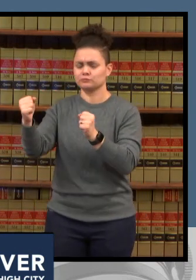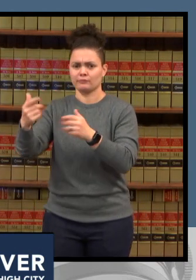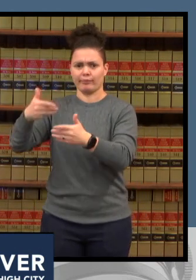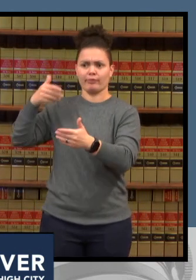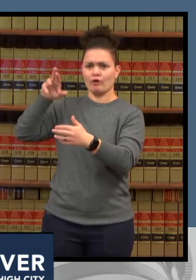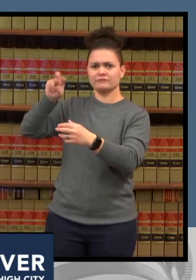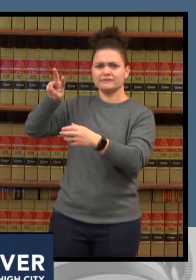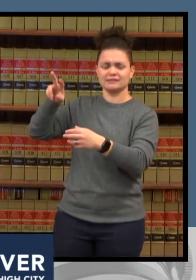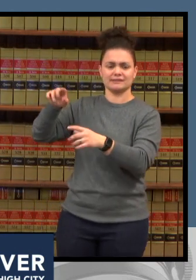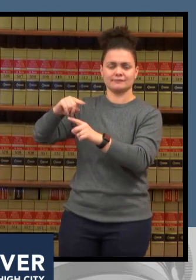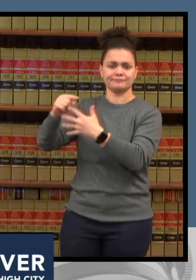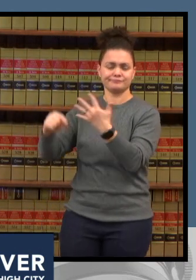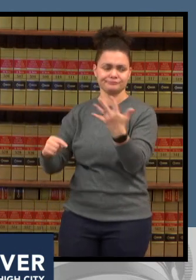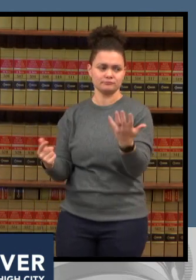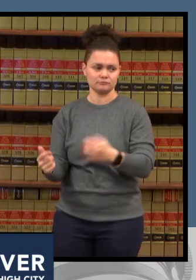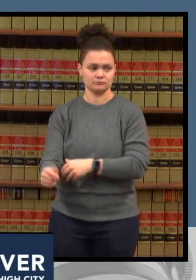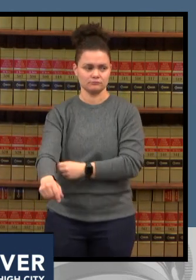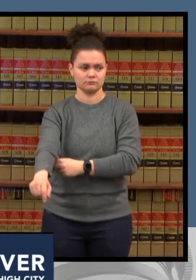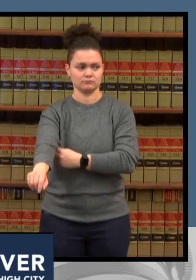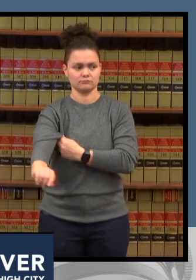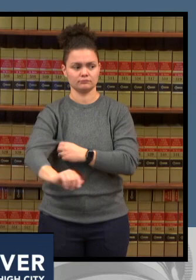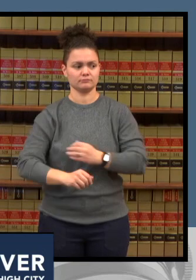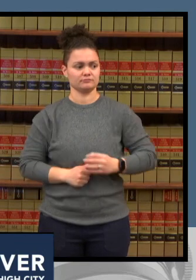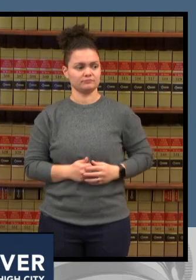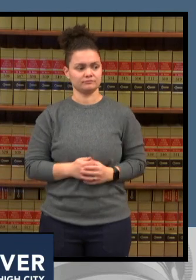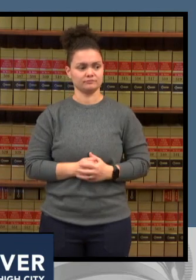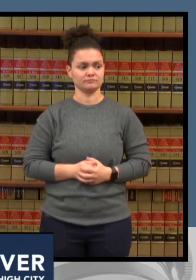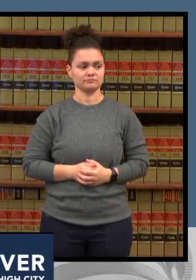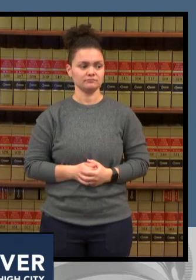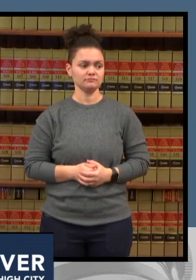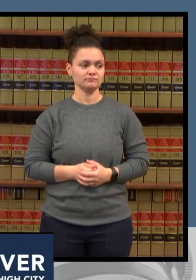that have really caused the capacity to crunch at our hospitals at the same time we've seen a